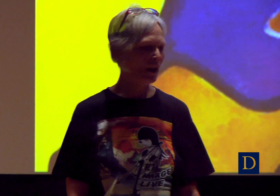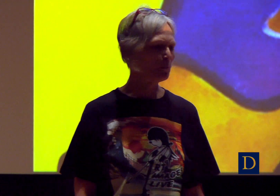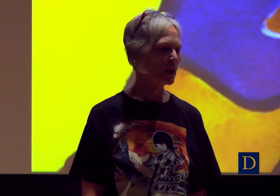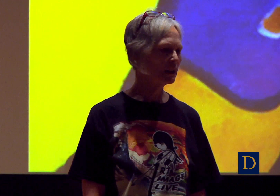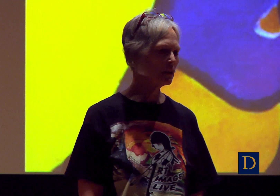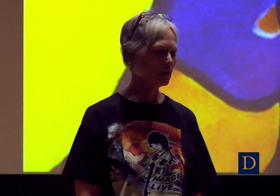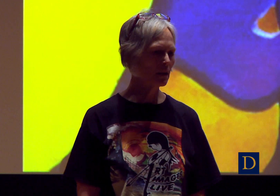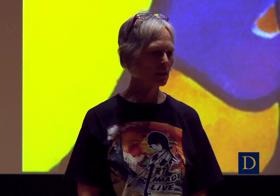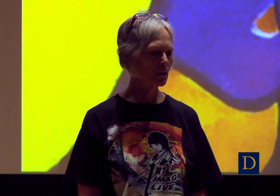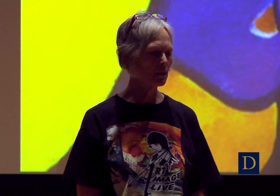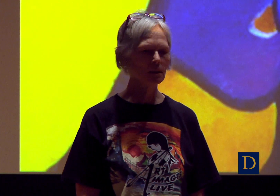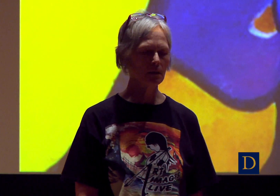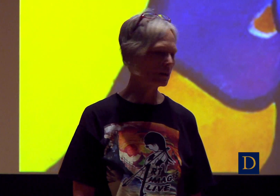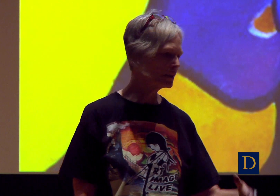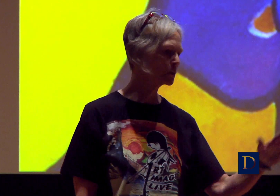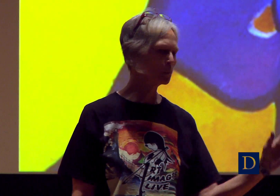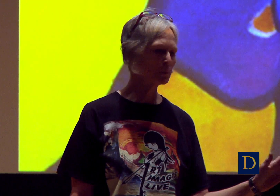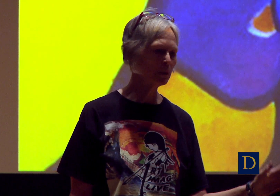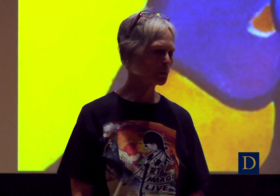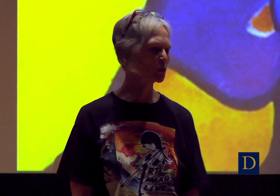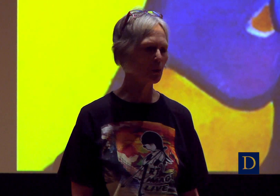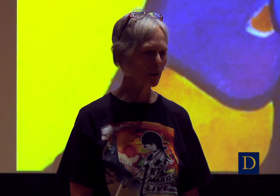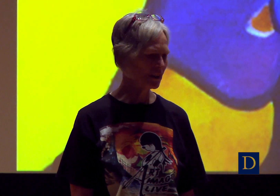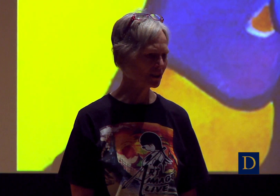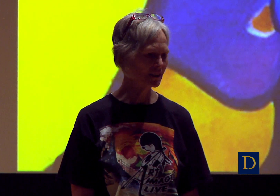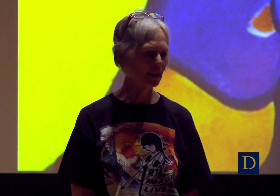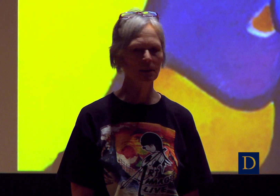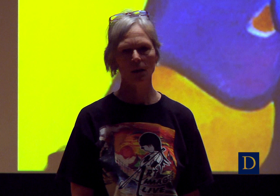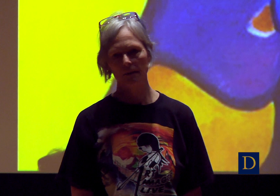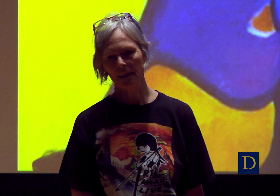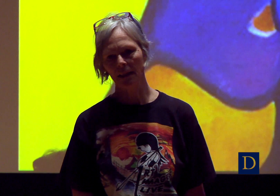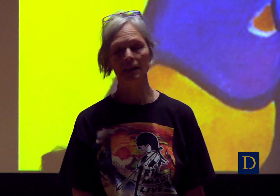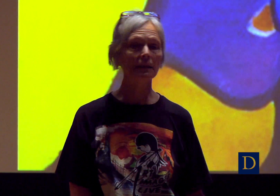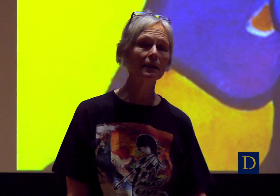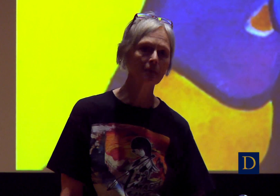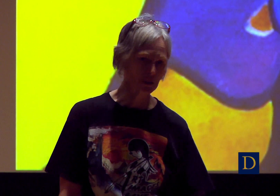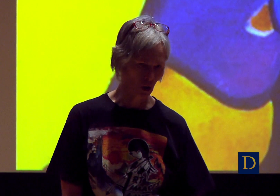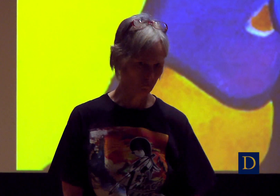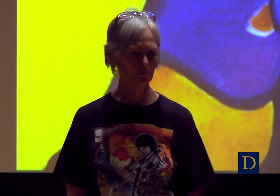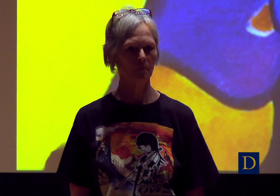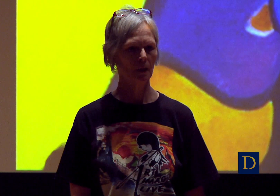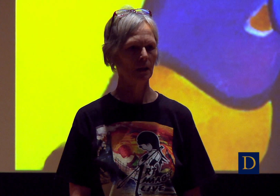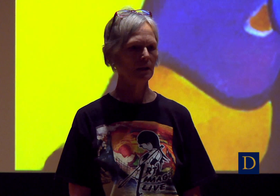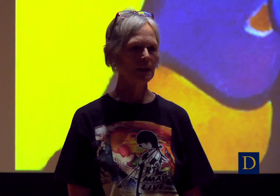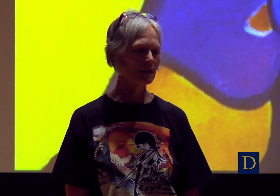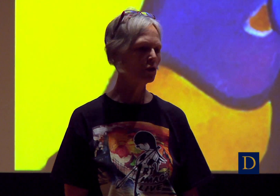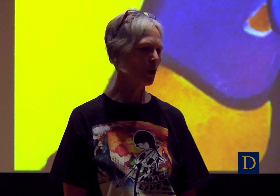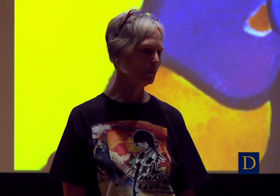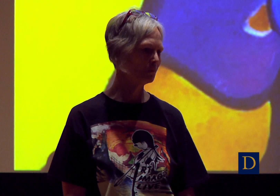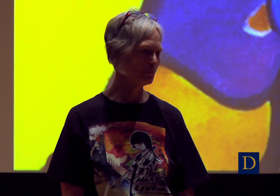But, you know, this group of people were so patient and loving, and they didn’t even know. They didn’t know.